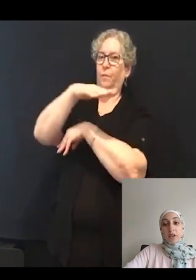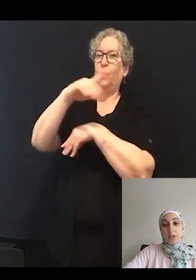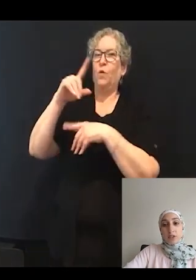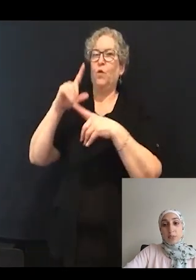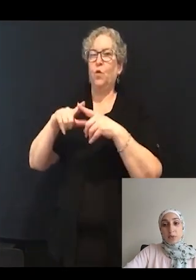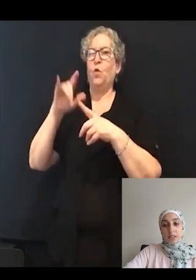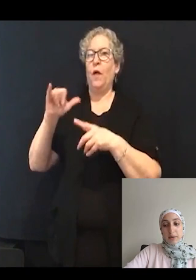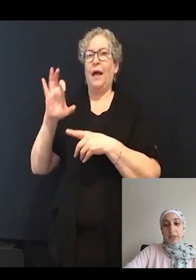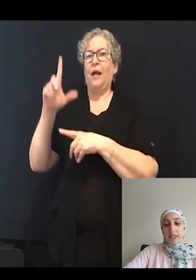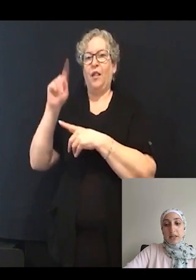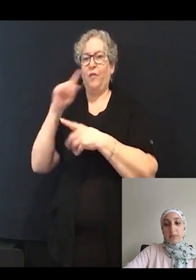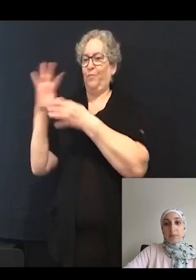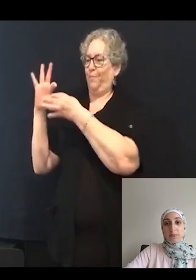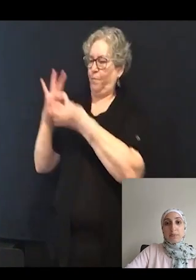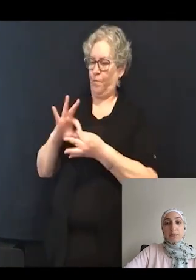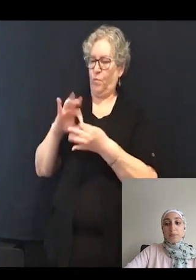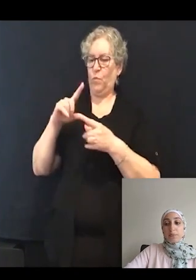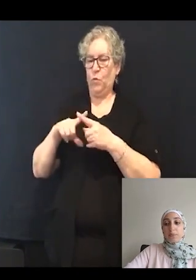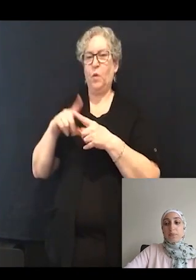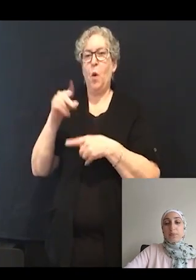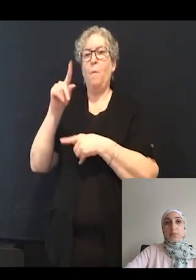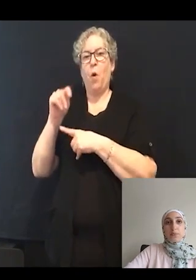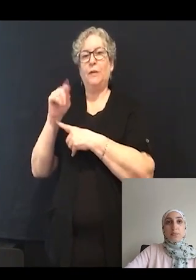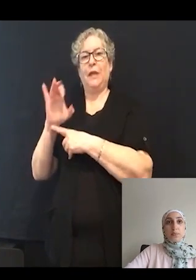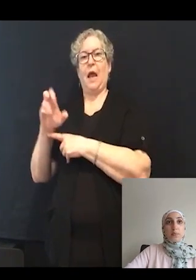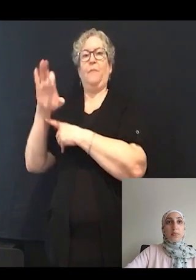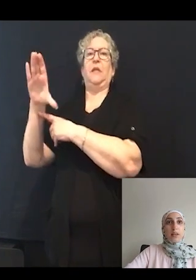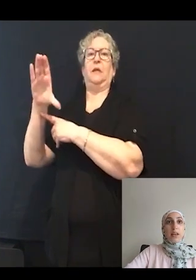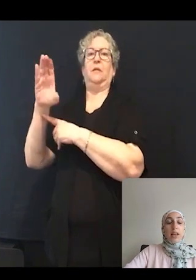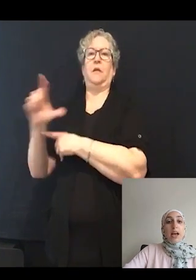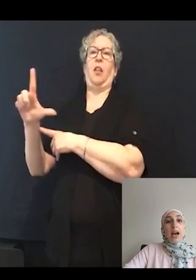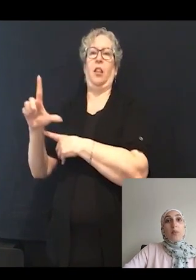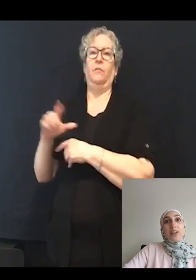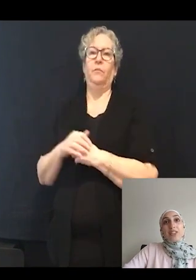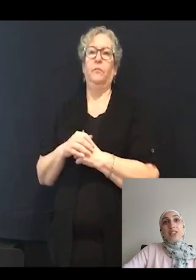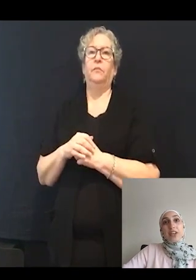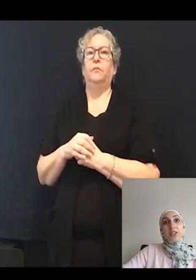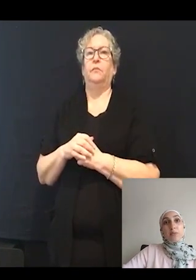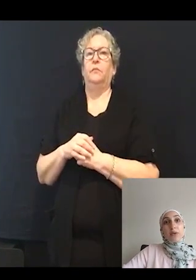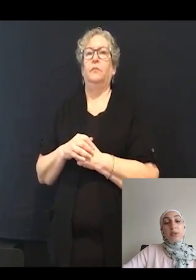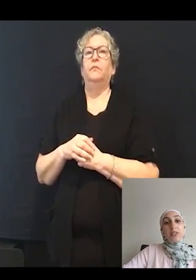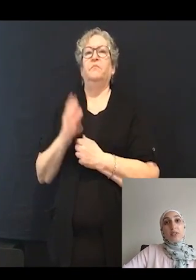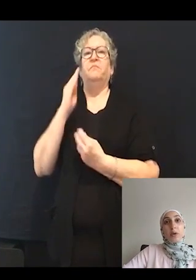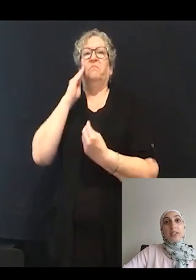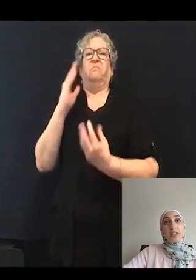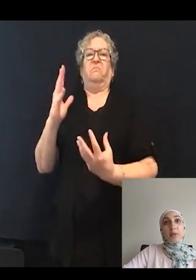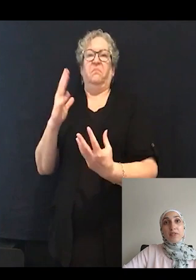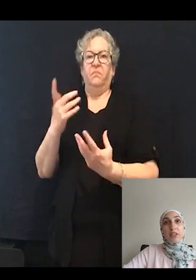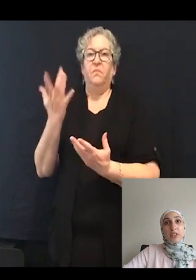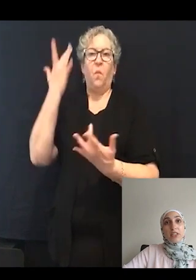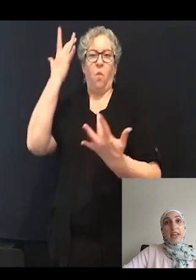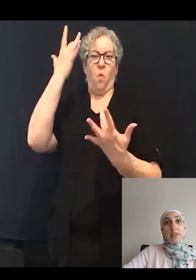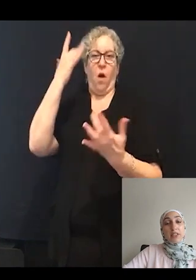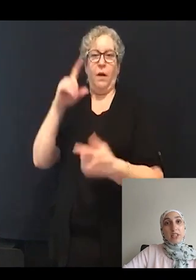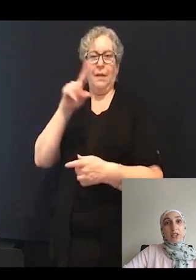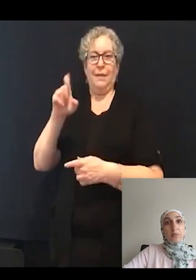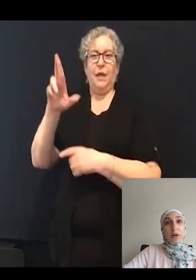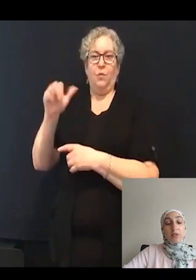onto the postsynaptic cell. I wanted to share some of the reasons why zebrafish is an advantageous model